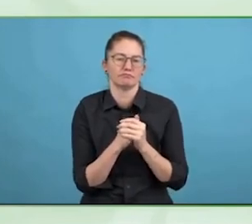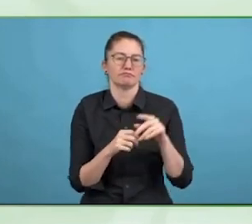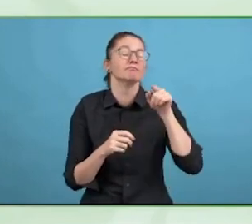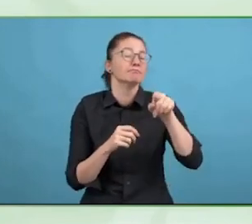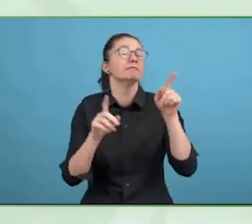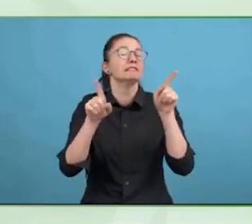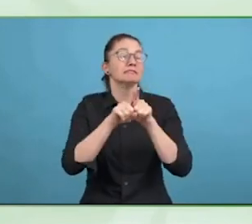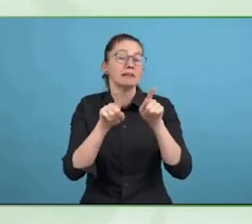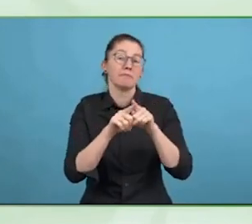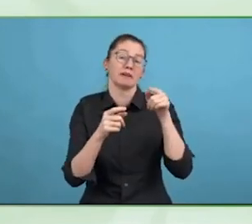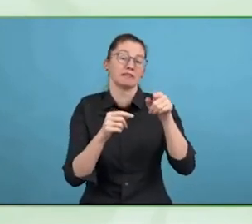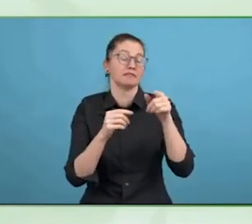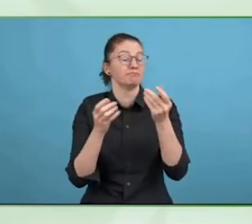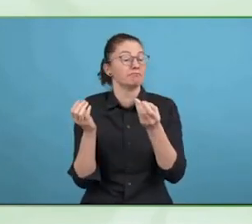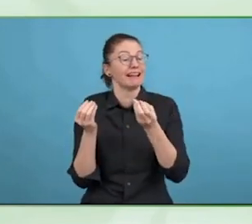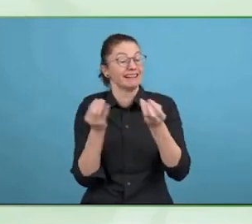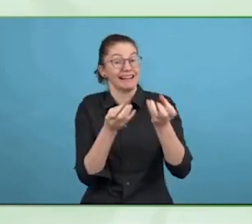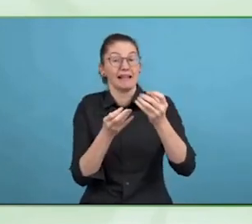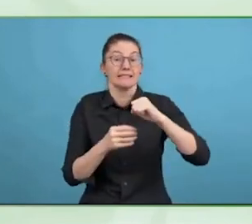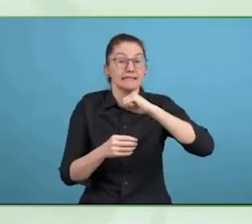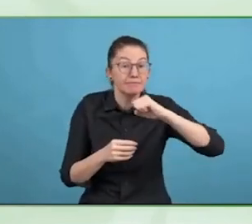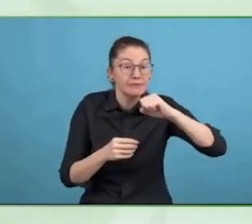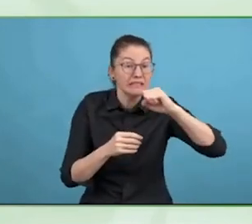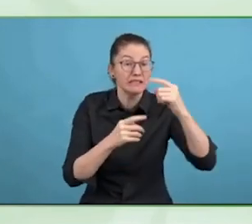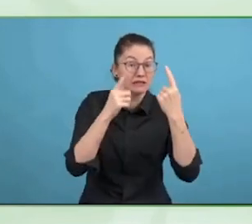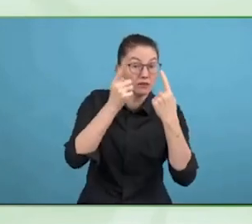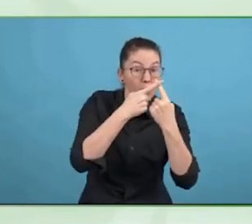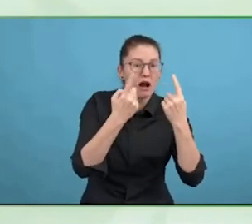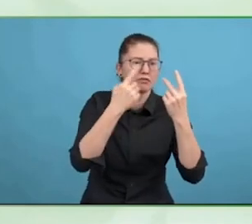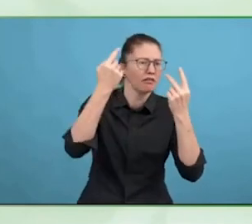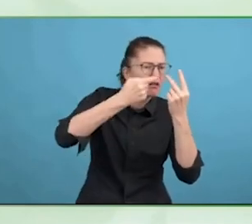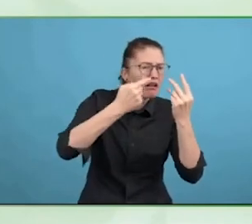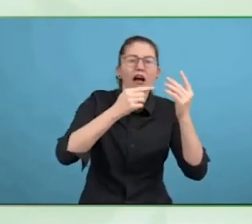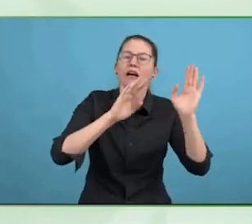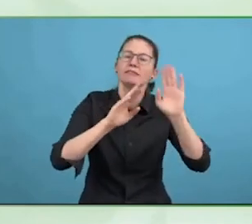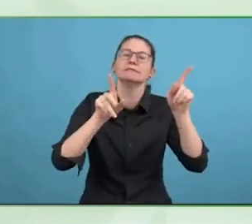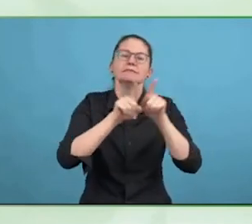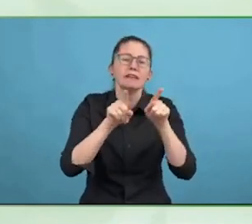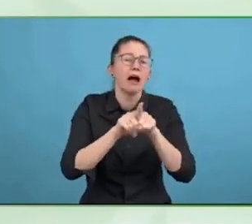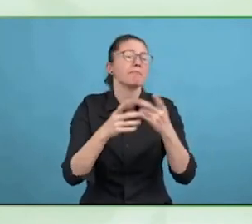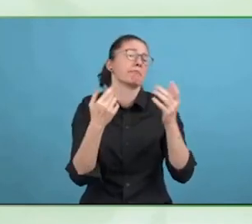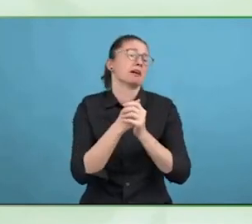It can be because of a need, a preference, the idea is people